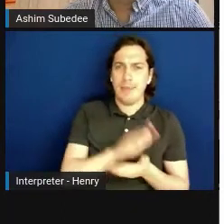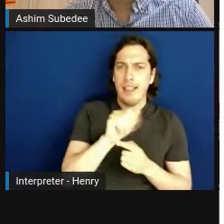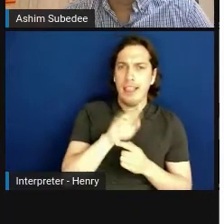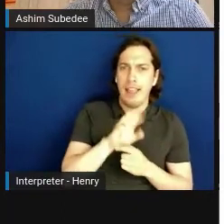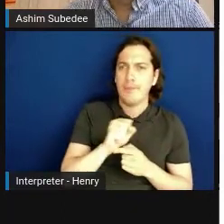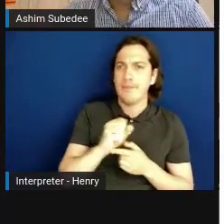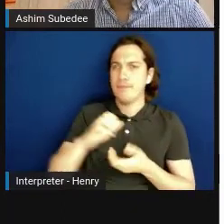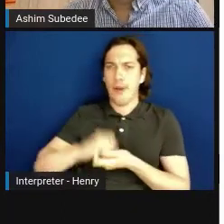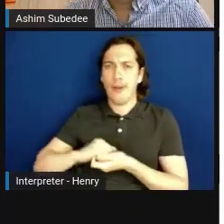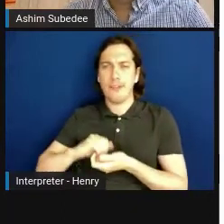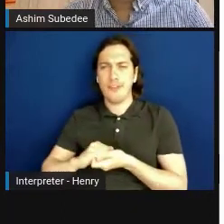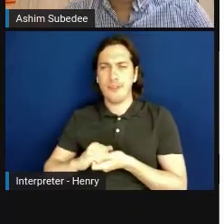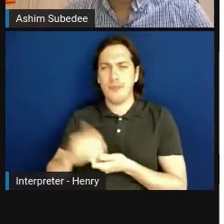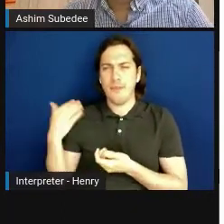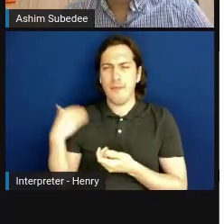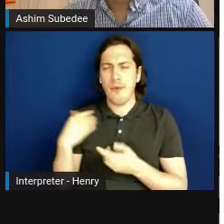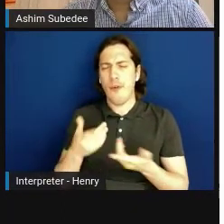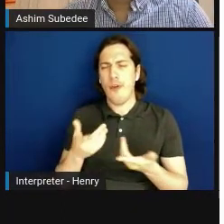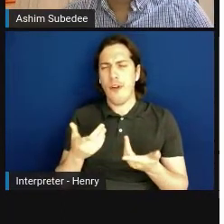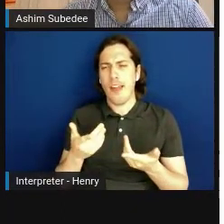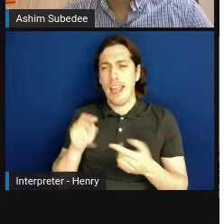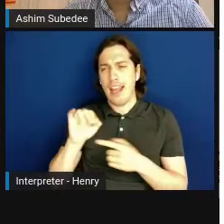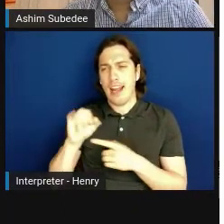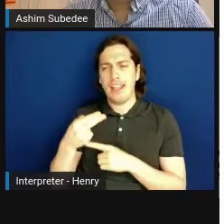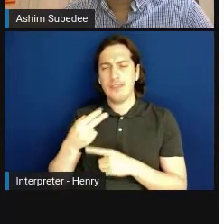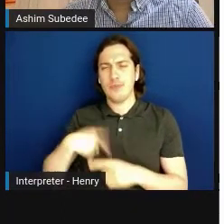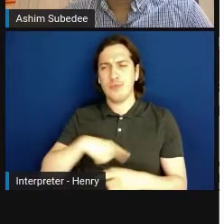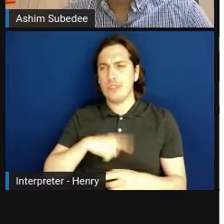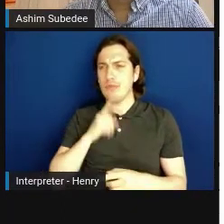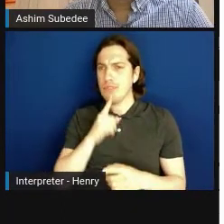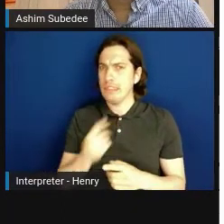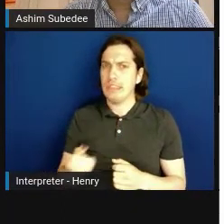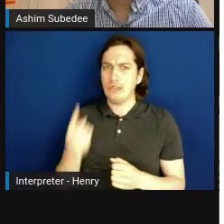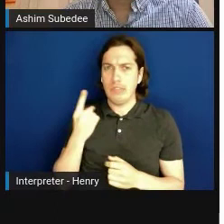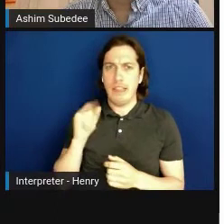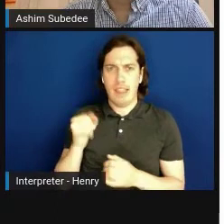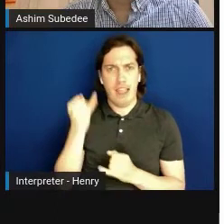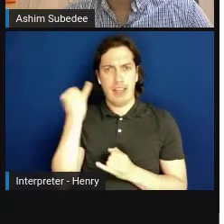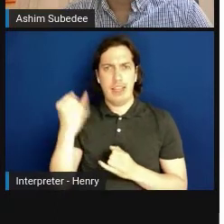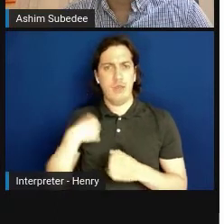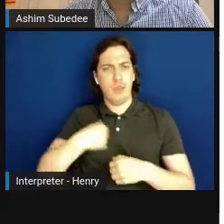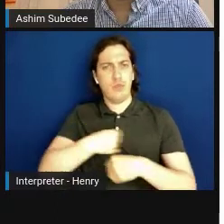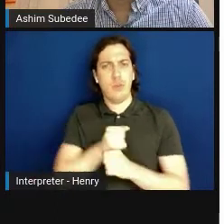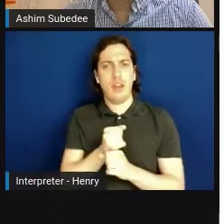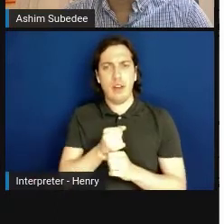And so at NIH we really understand that idea, so we have created a proof-of-concept network